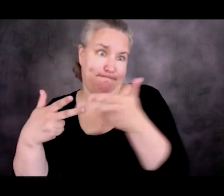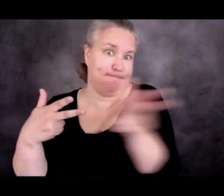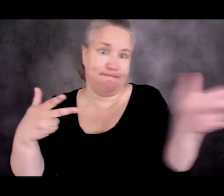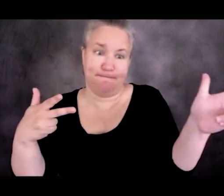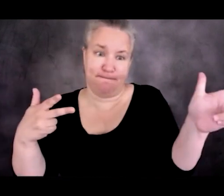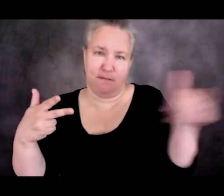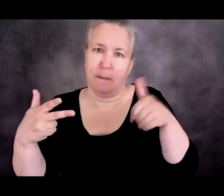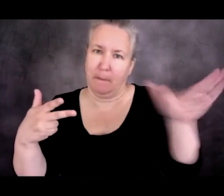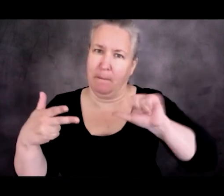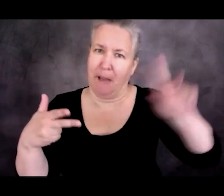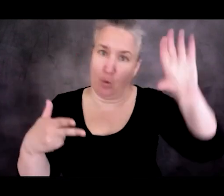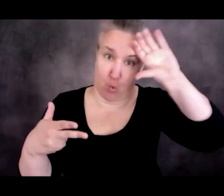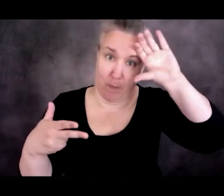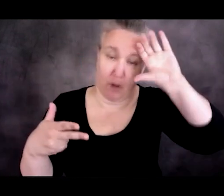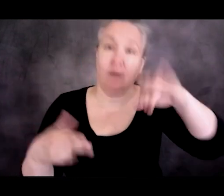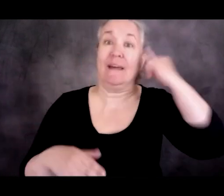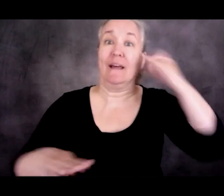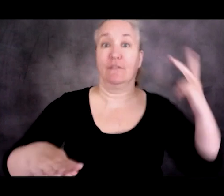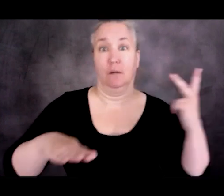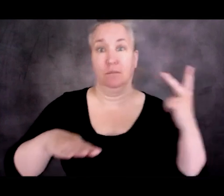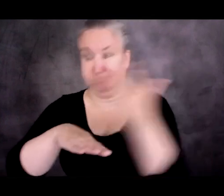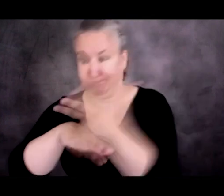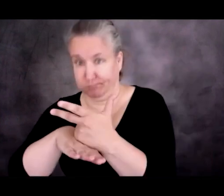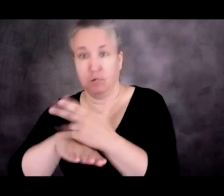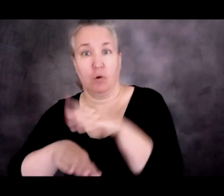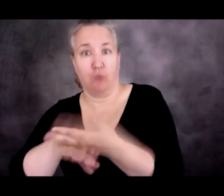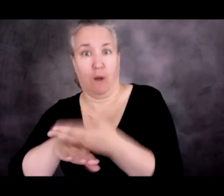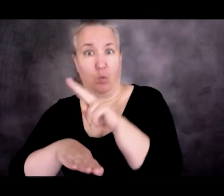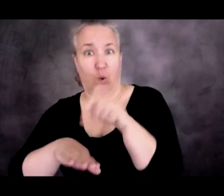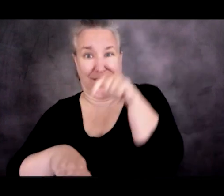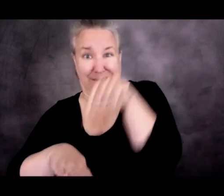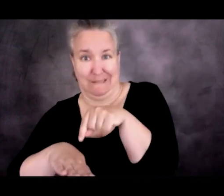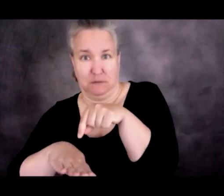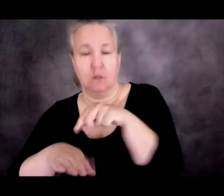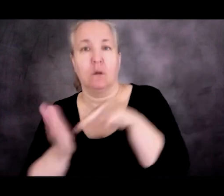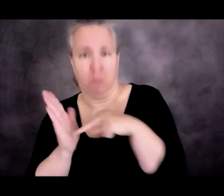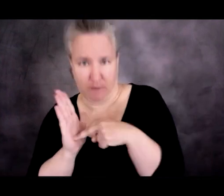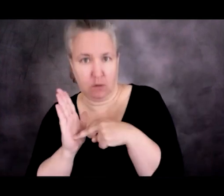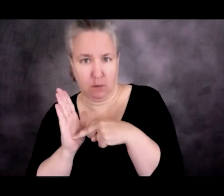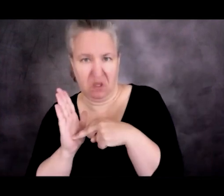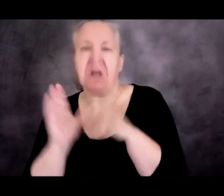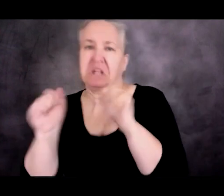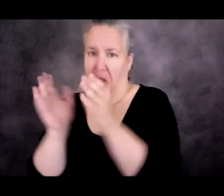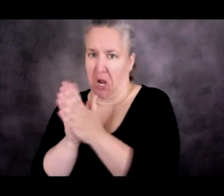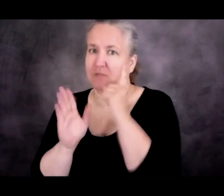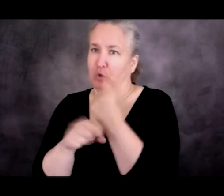and set foot on US soil, then they could ask for asylum.